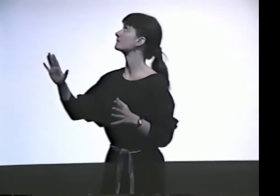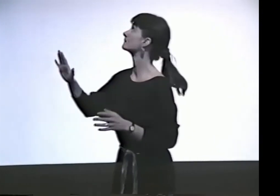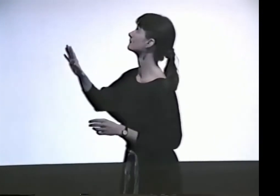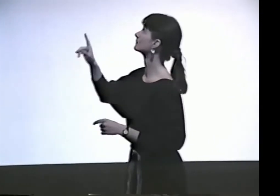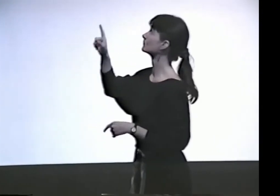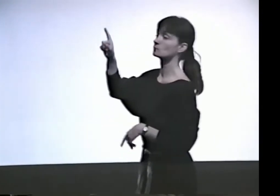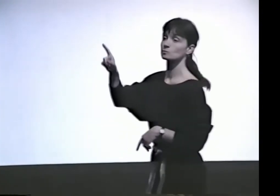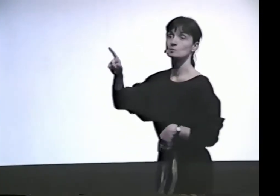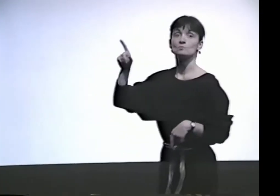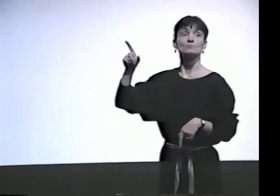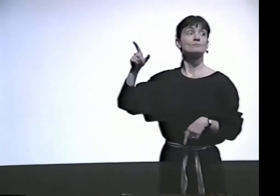OK.